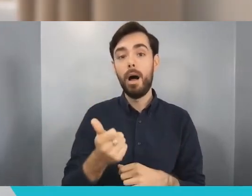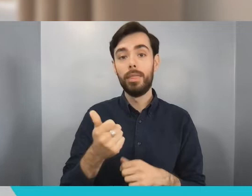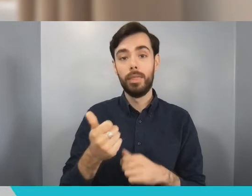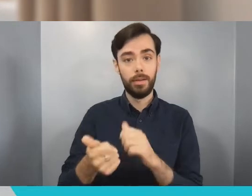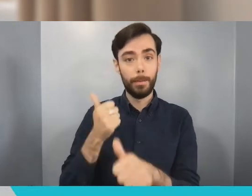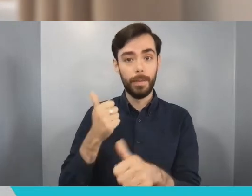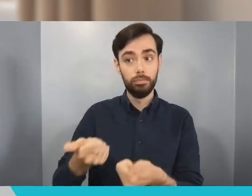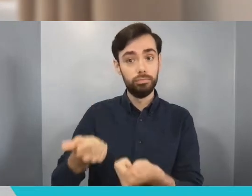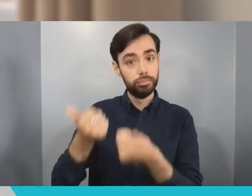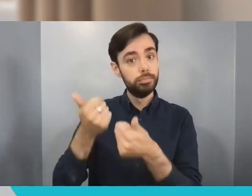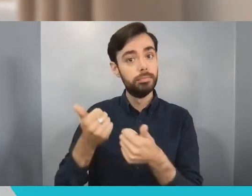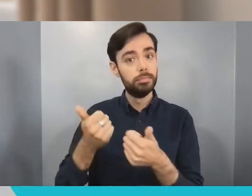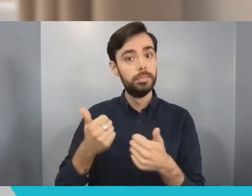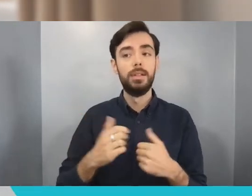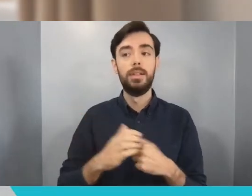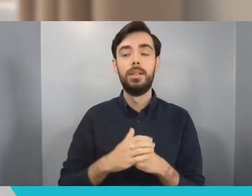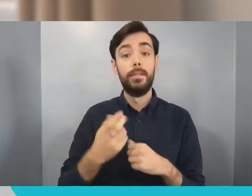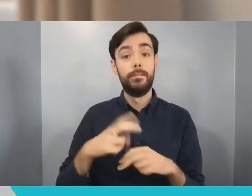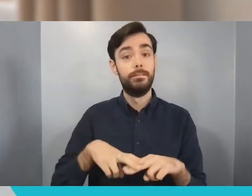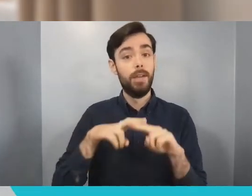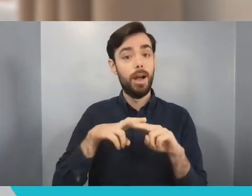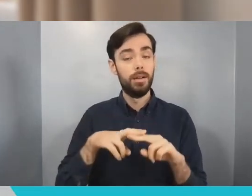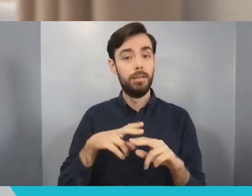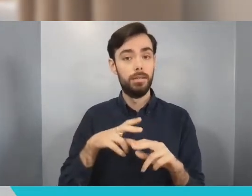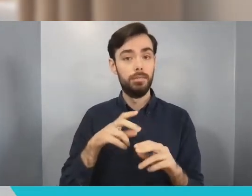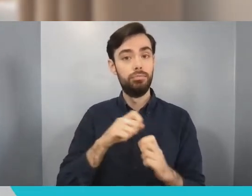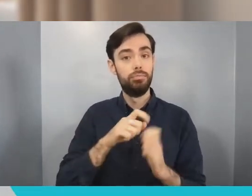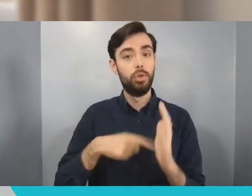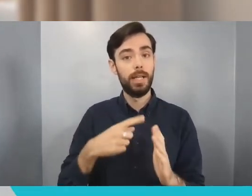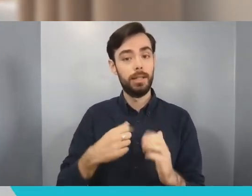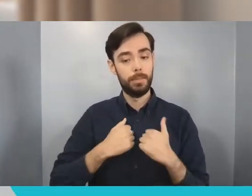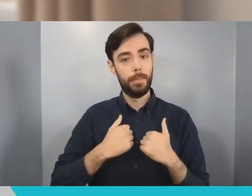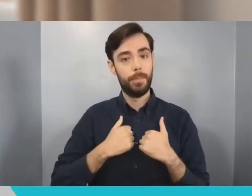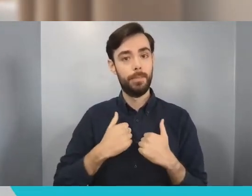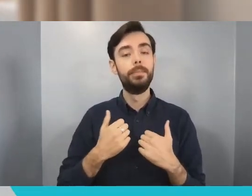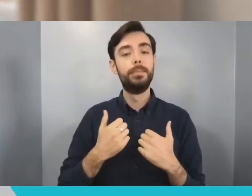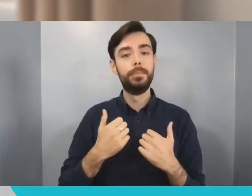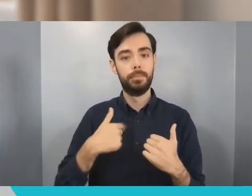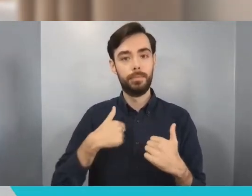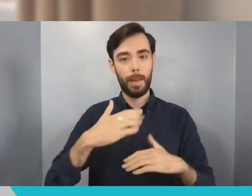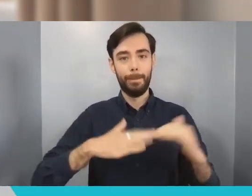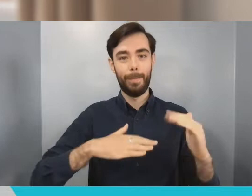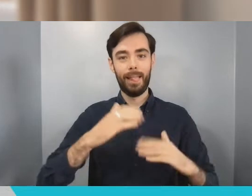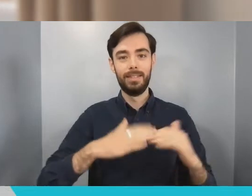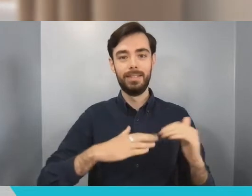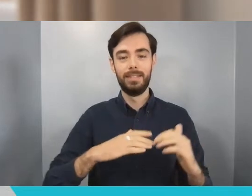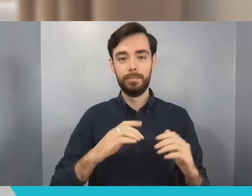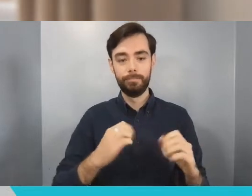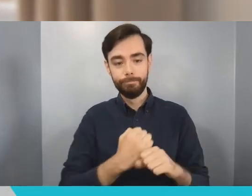during my undergrad degree I built, as Ian just mentioned there, this ultrasound based